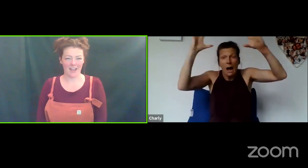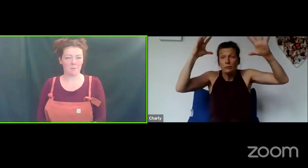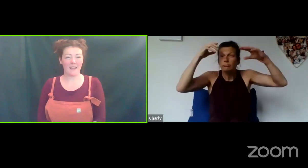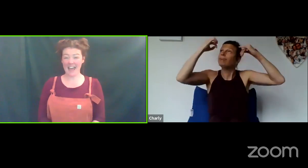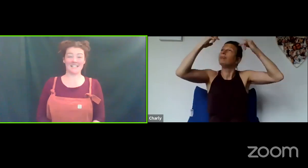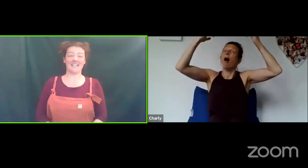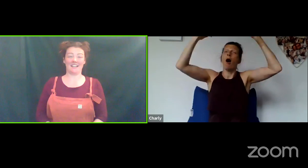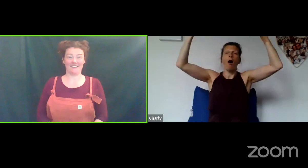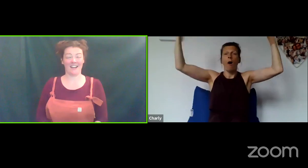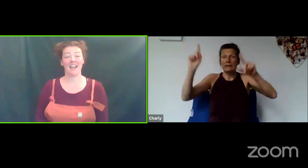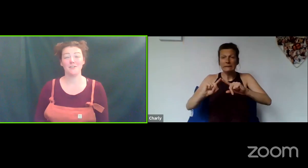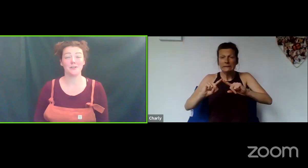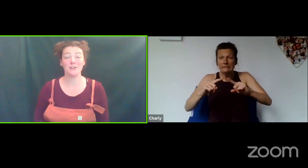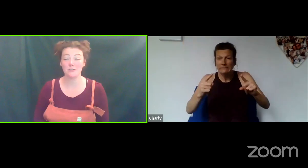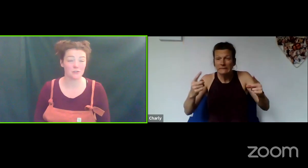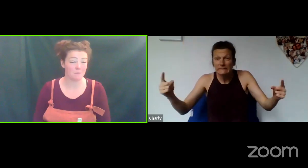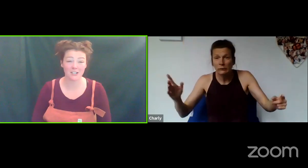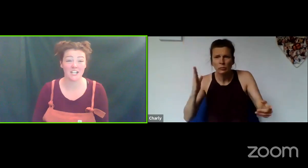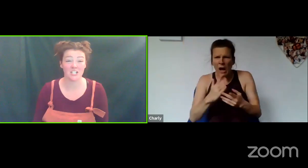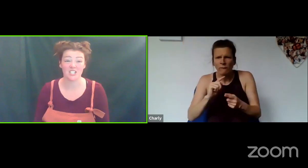It could be anything, OK? You can use your imagination to develop those characters,